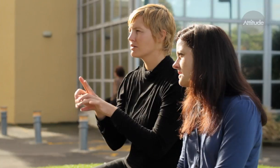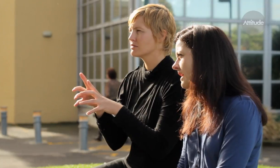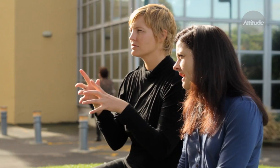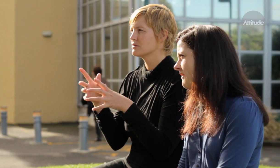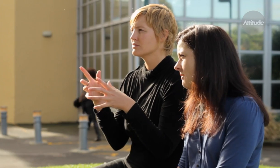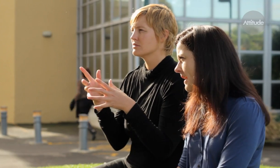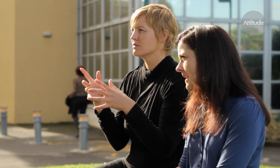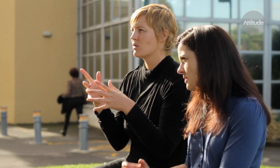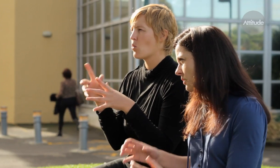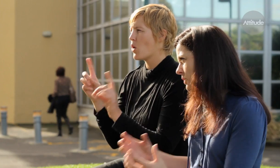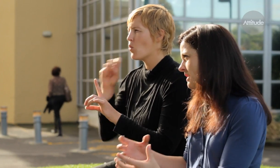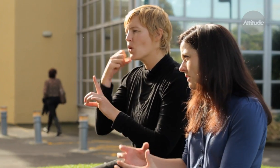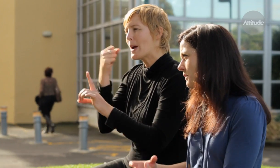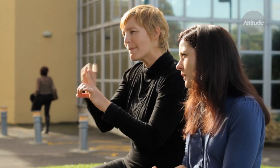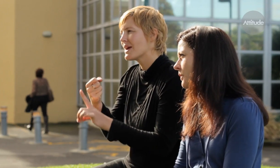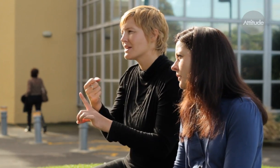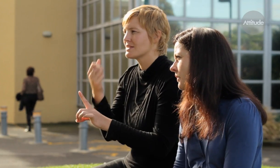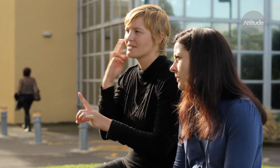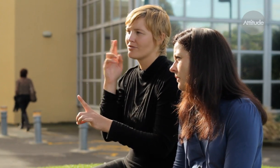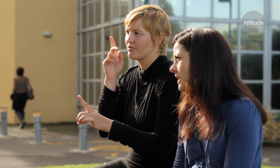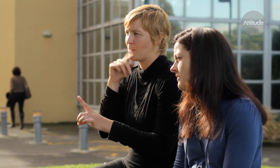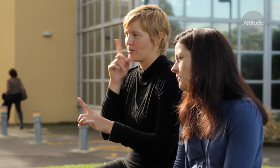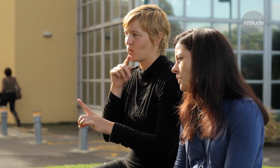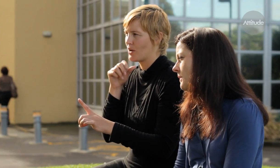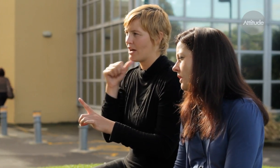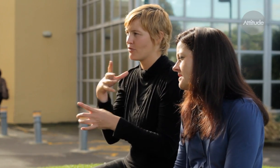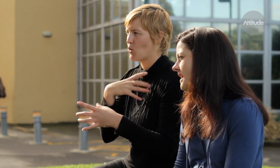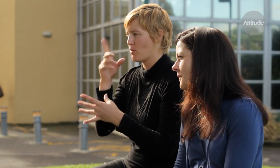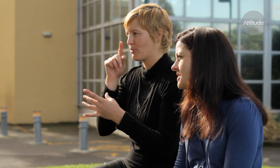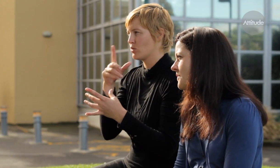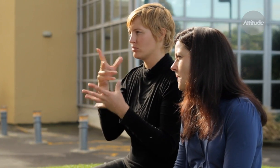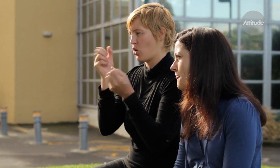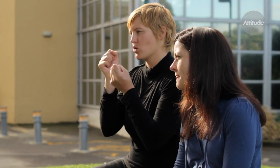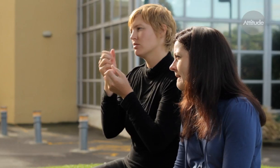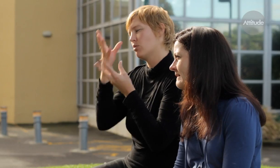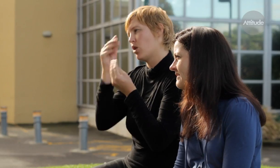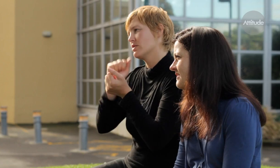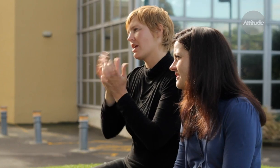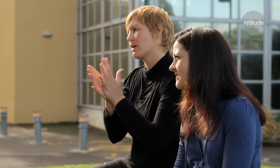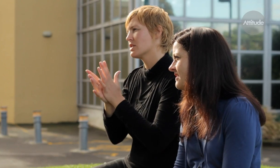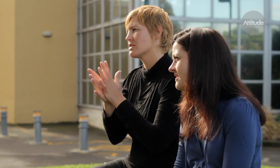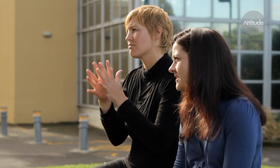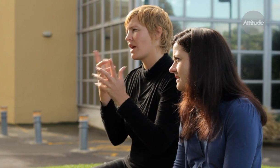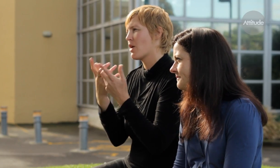What is really going to have an impact for deaf people if more people learn sign language?